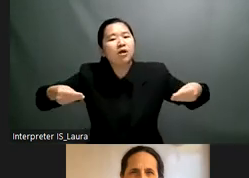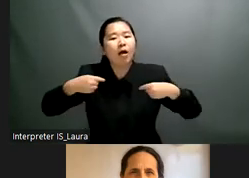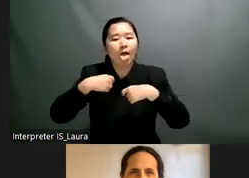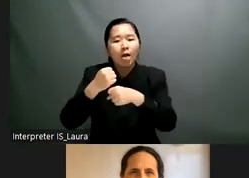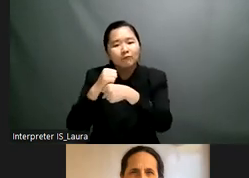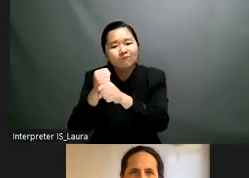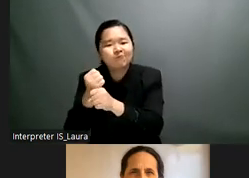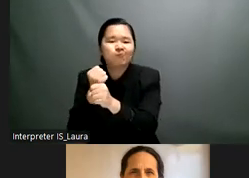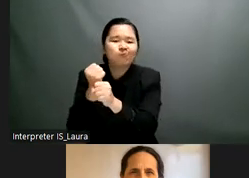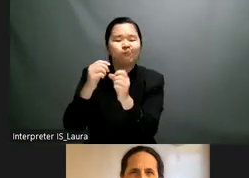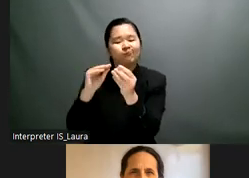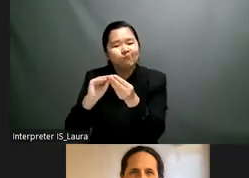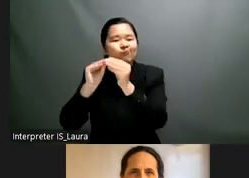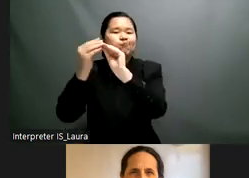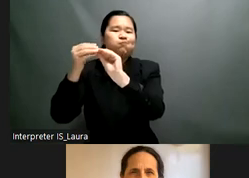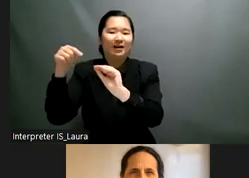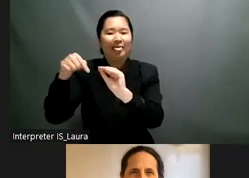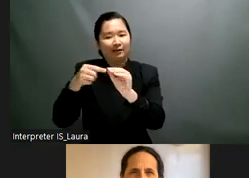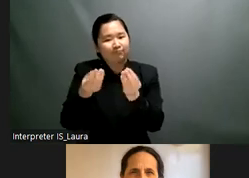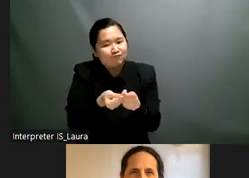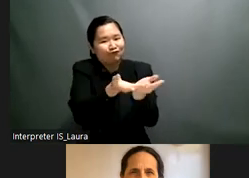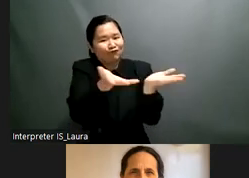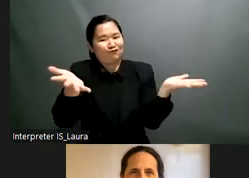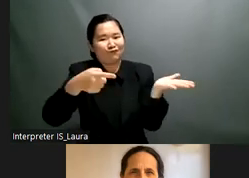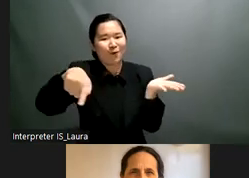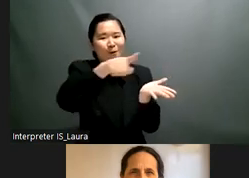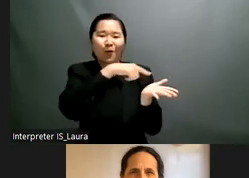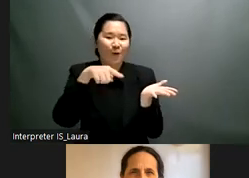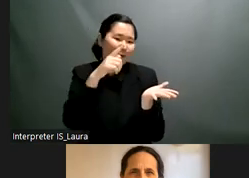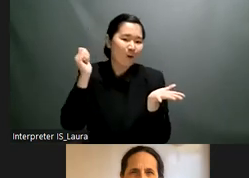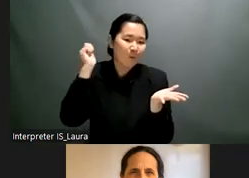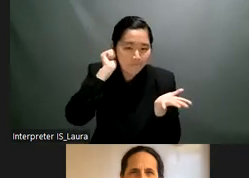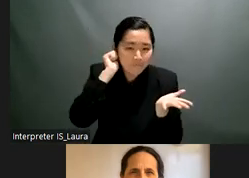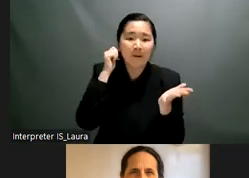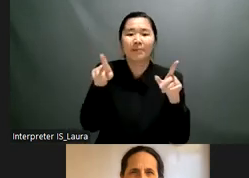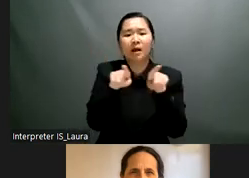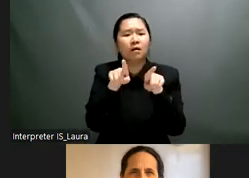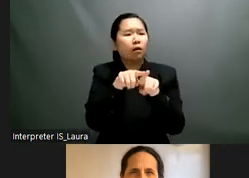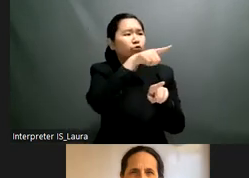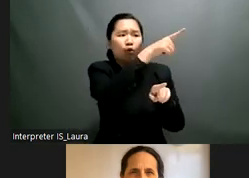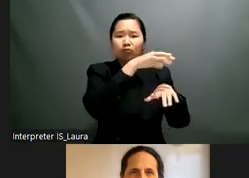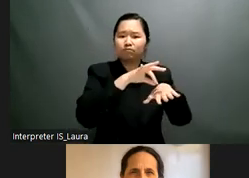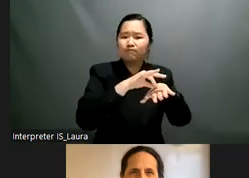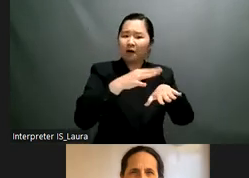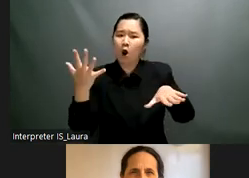professionals in in health professionals doctors when they come around women with